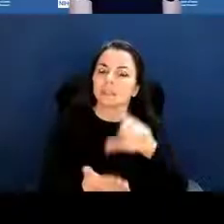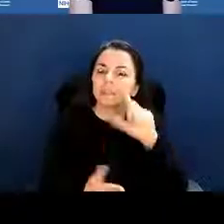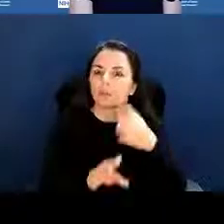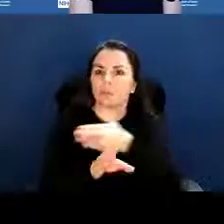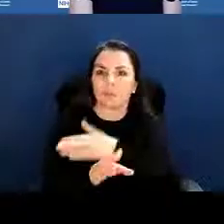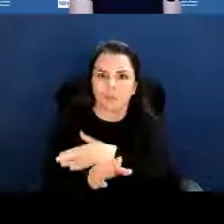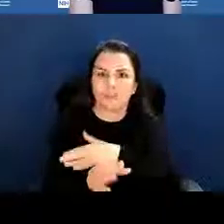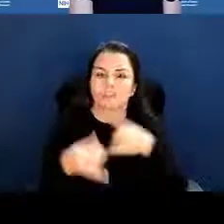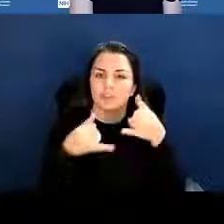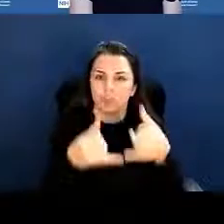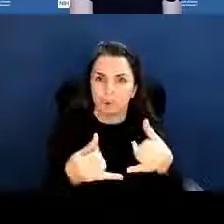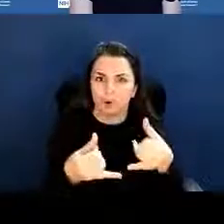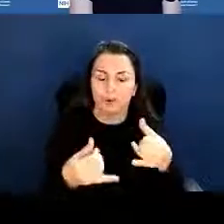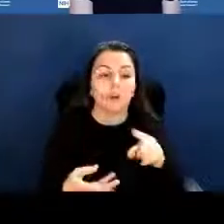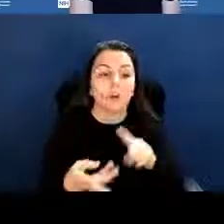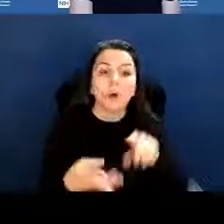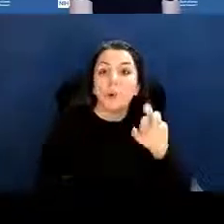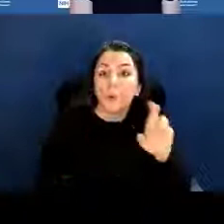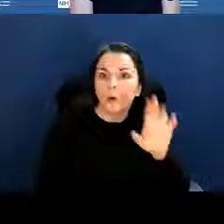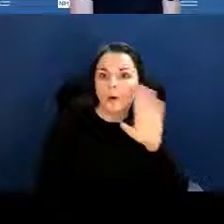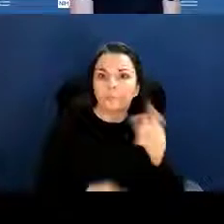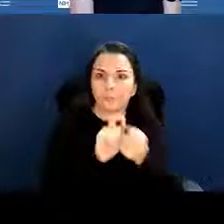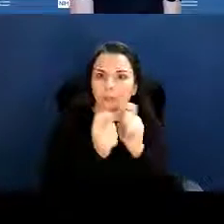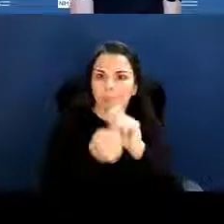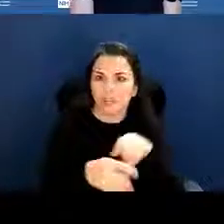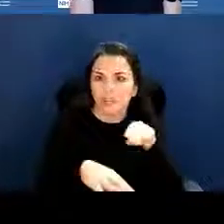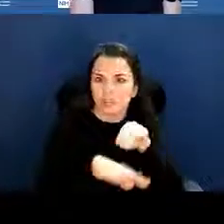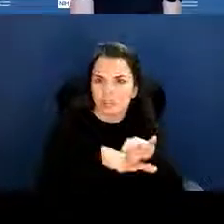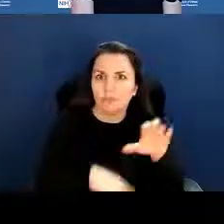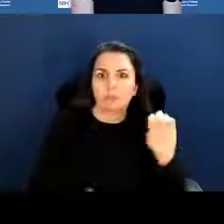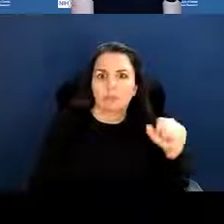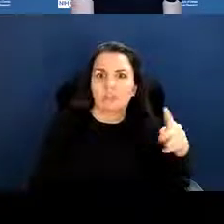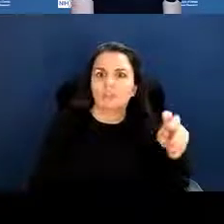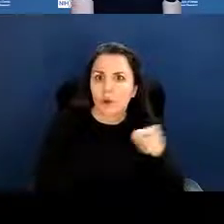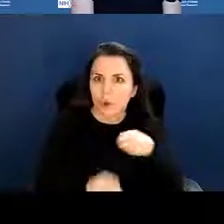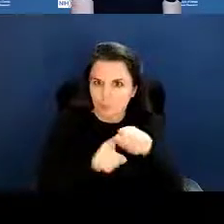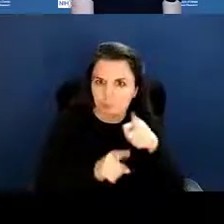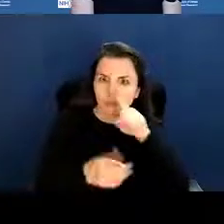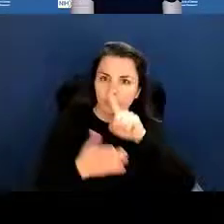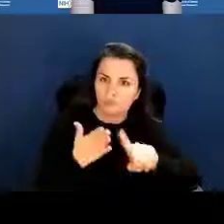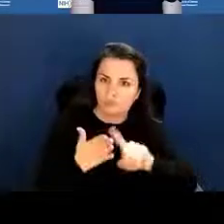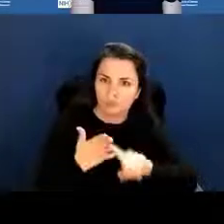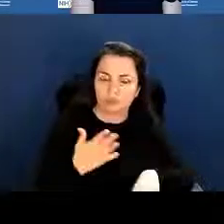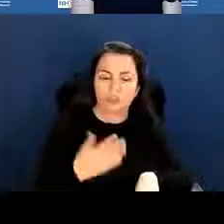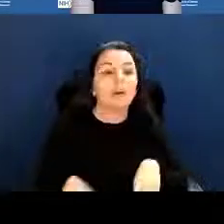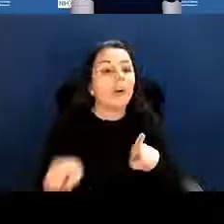would cause some type of change in scope. And you want to contact us with any issues your business office